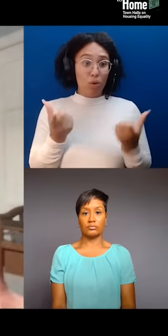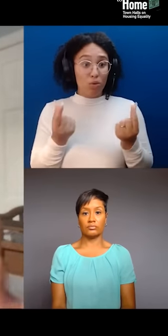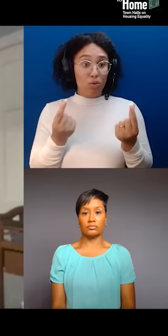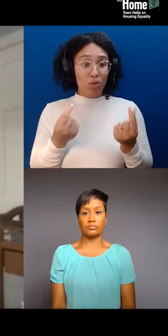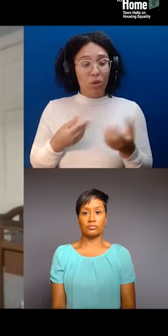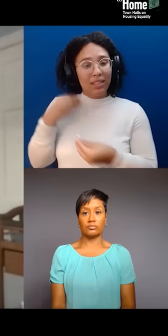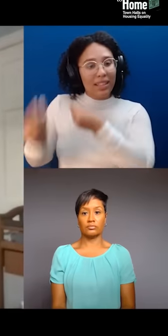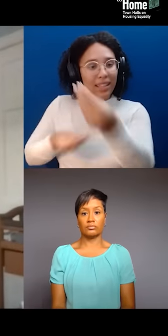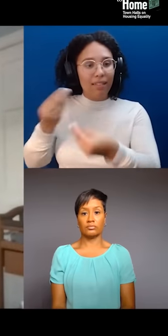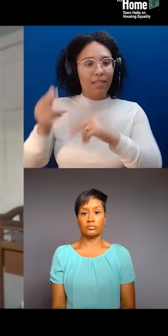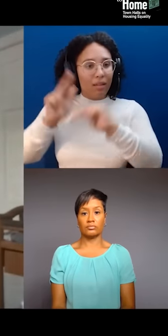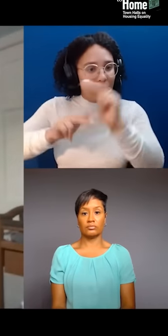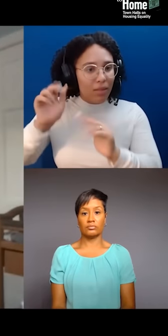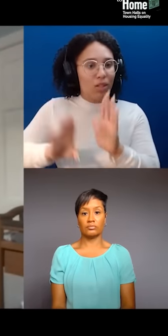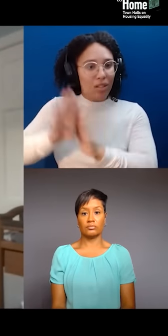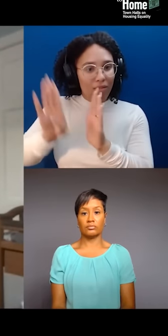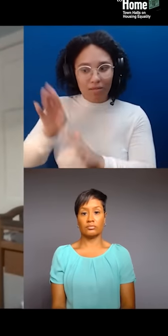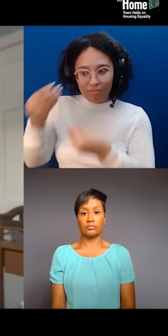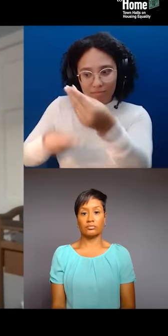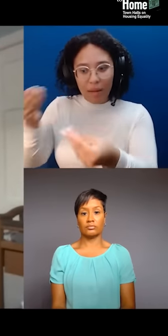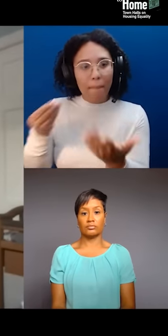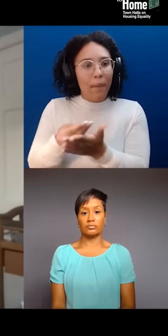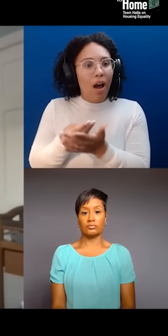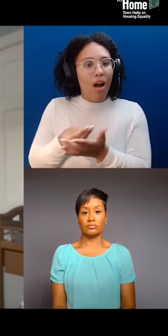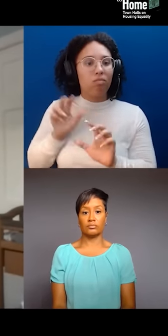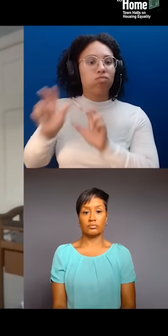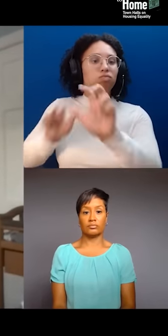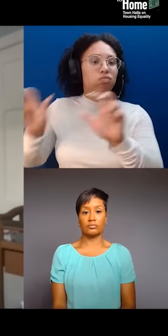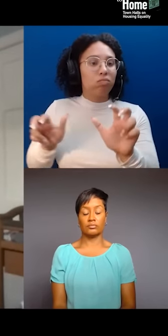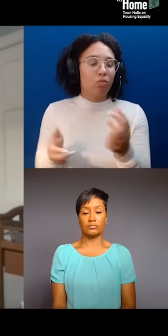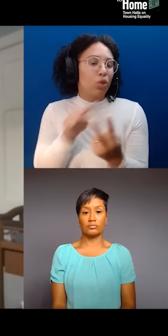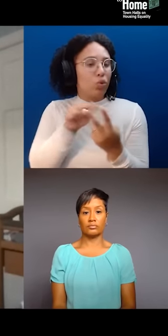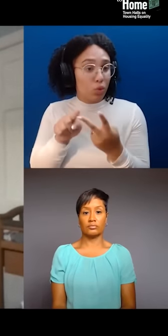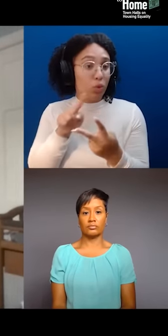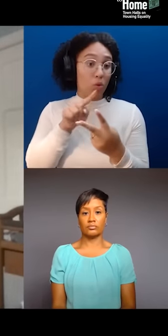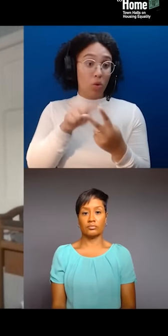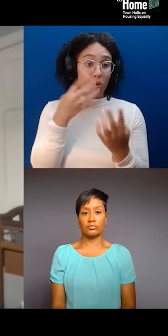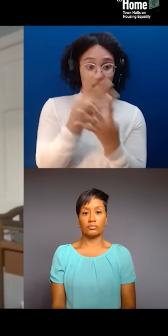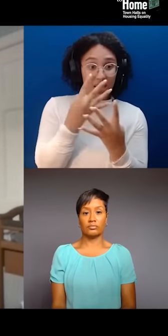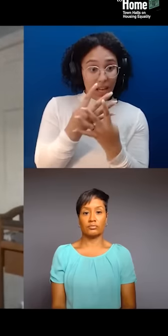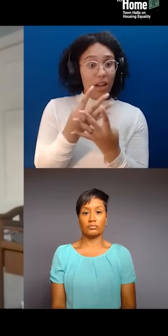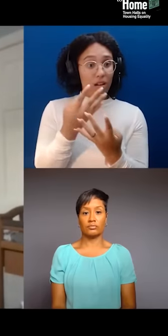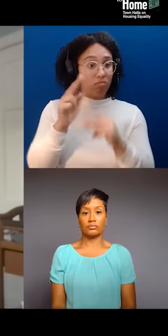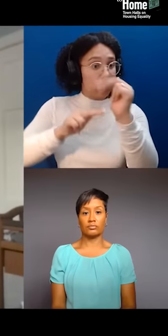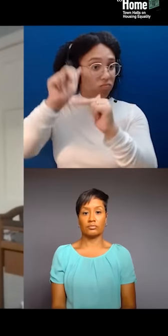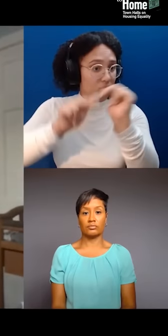On building the jail, right? Because of the construction companies and the developers, the private developers who are getting the contract